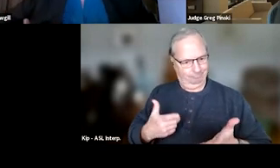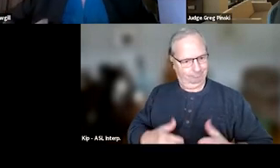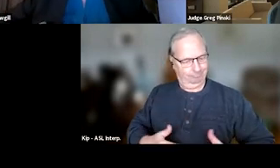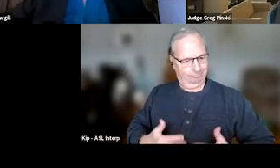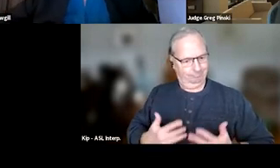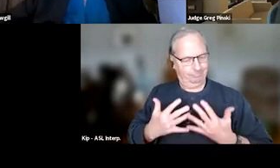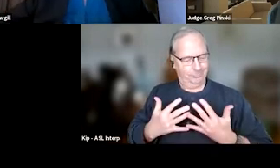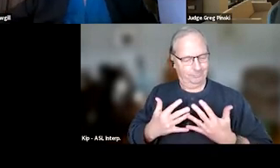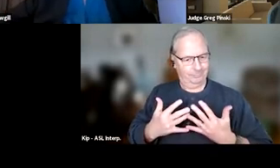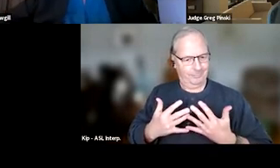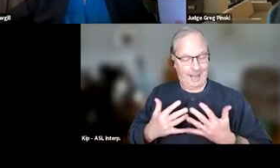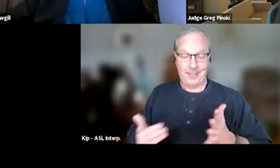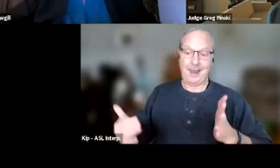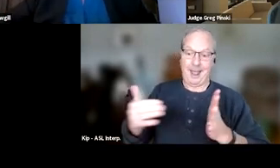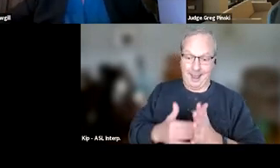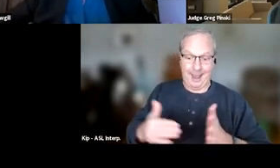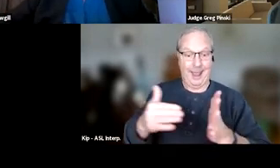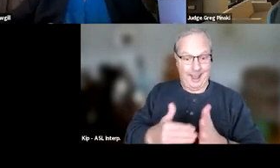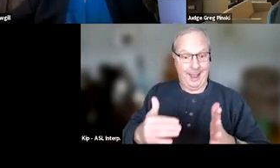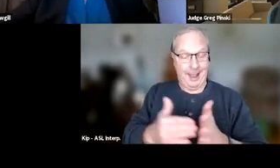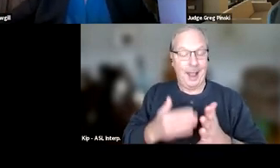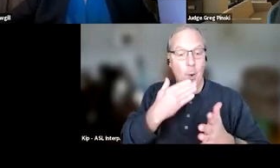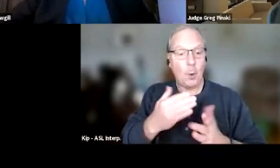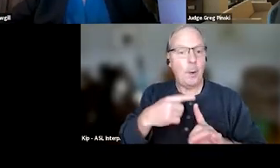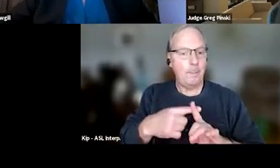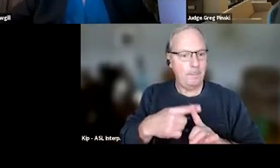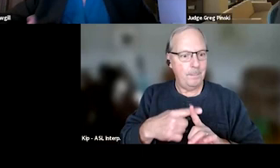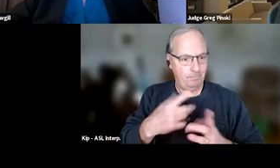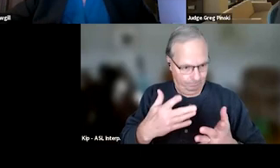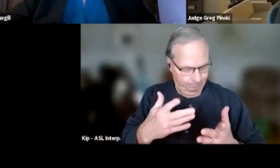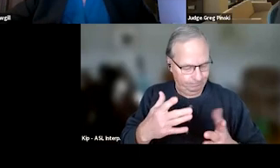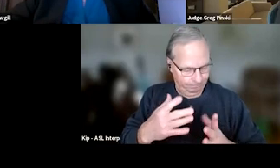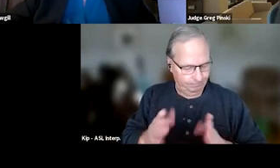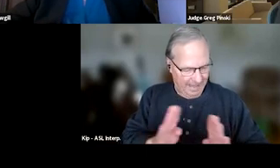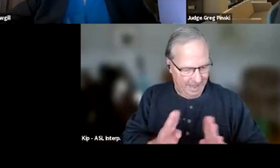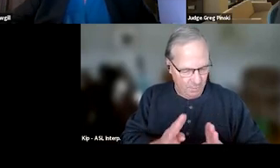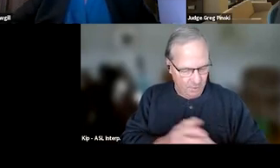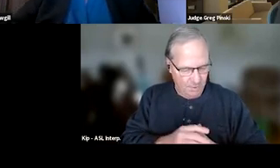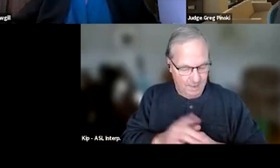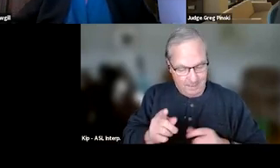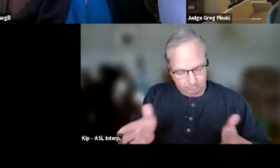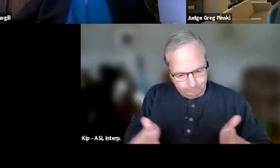to start repeating the good behavior that we want and the behavior they need to have to be able to maintain sobriety